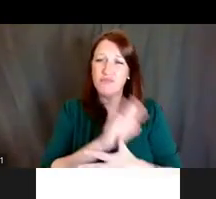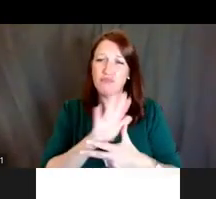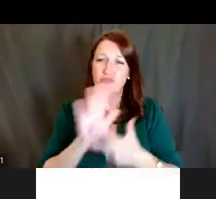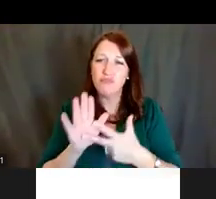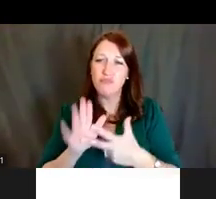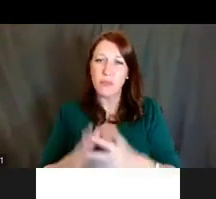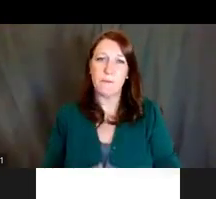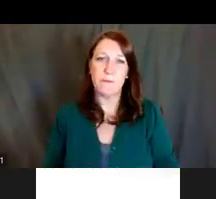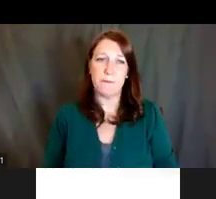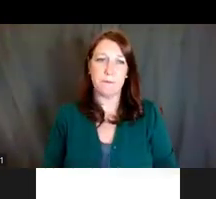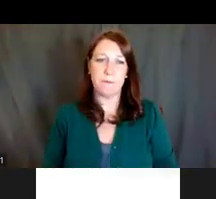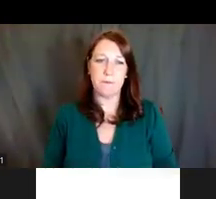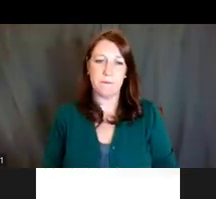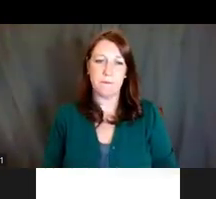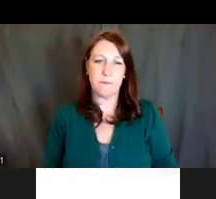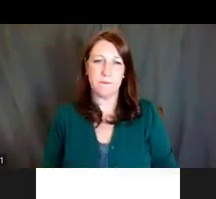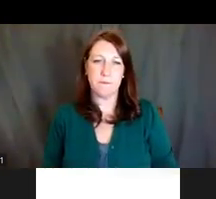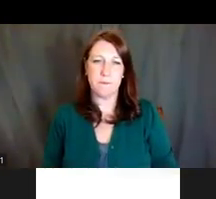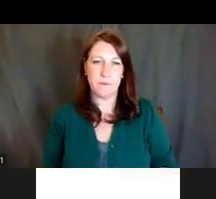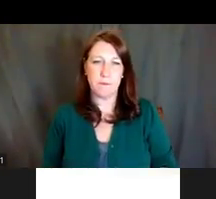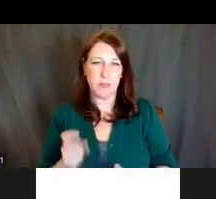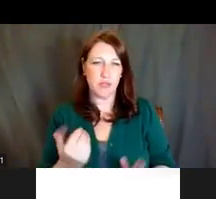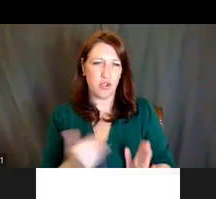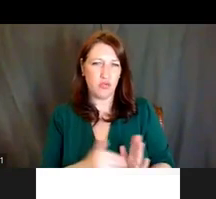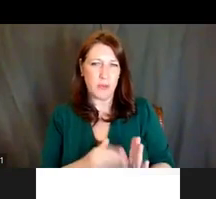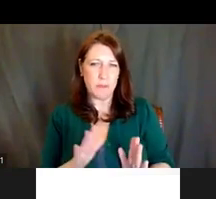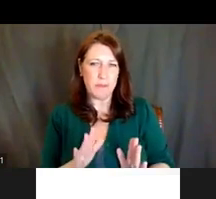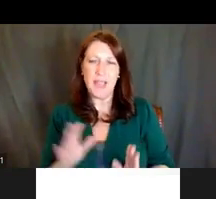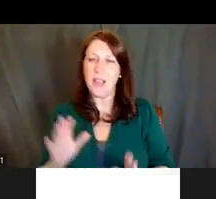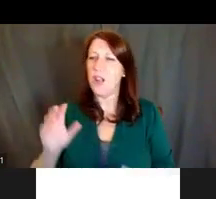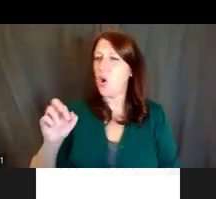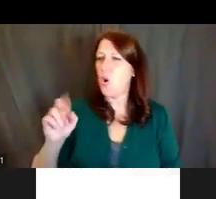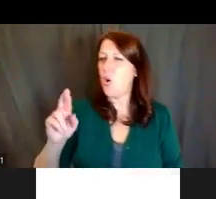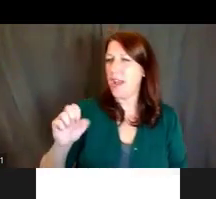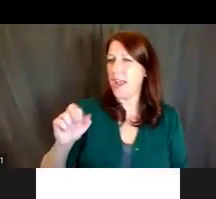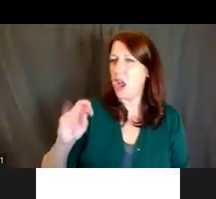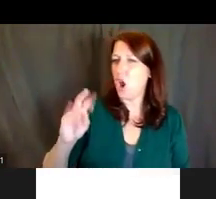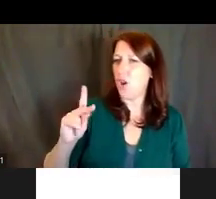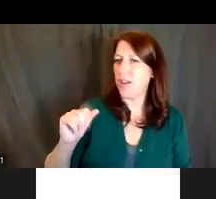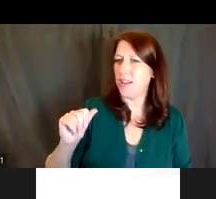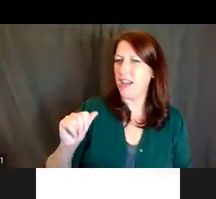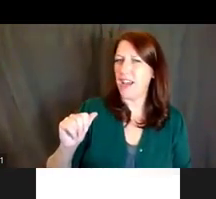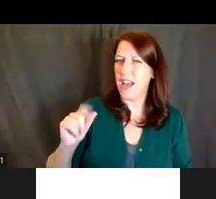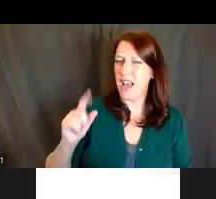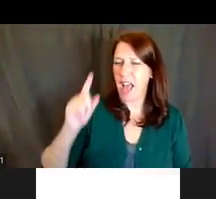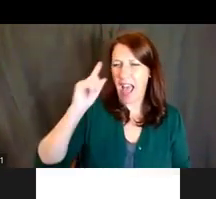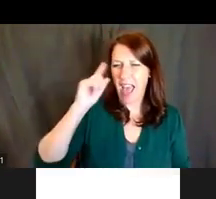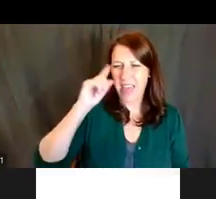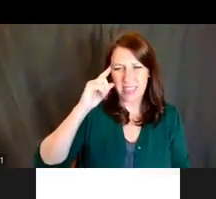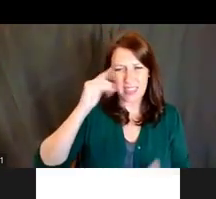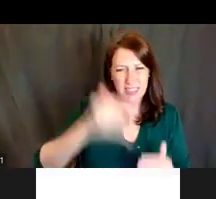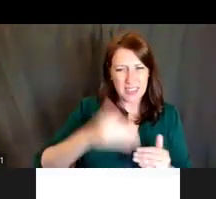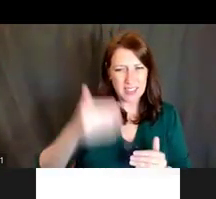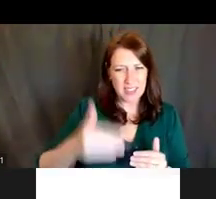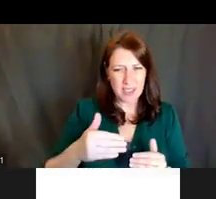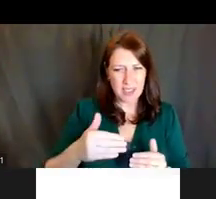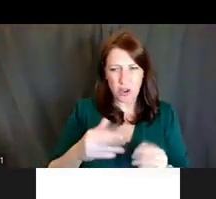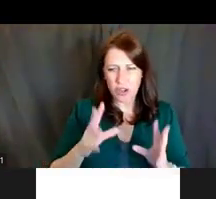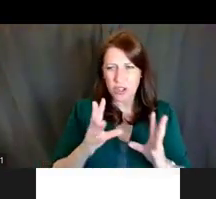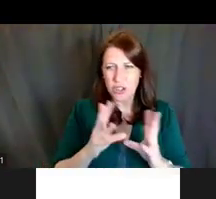Should I repeat that? Dr. Ericka Boone: I think that in two sessions, they're going to talk about mentorship and sponsorship,